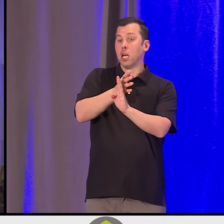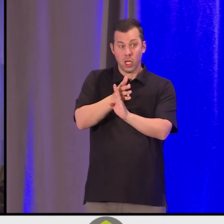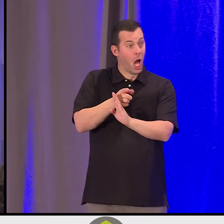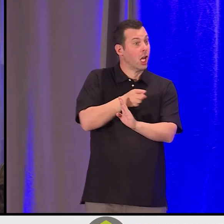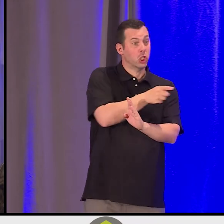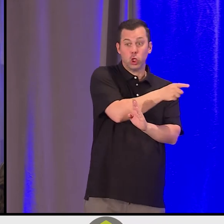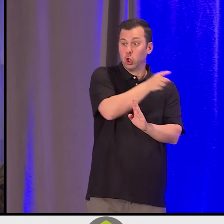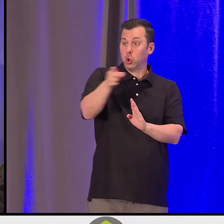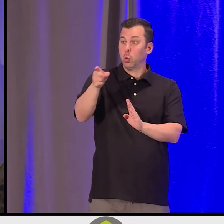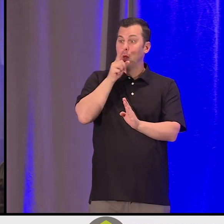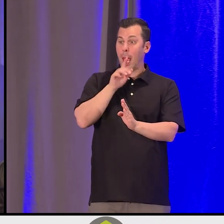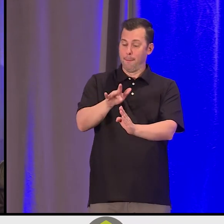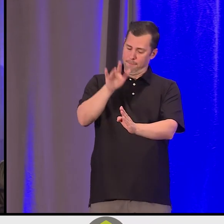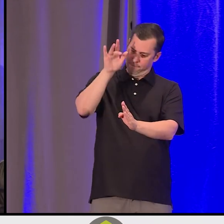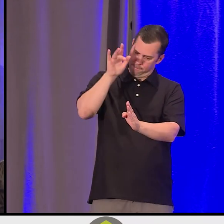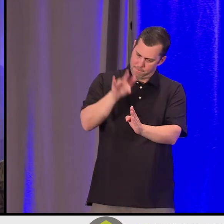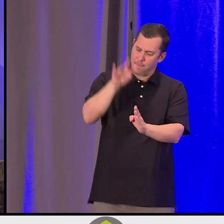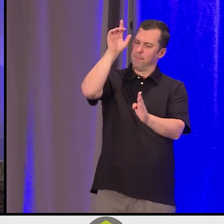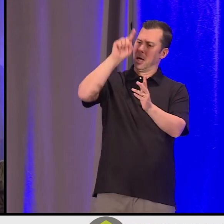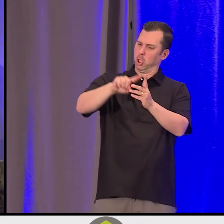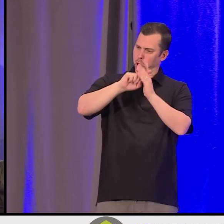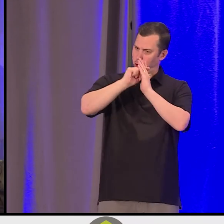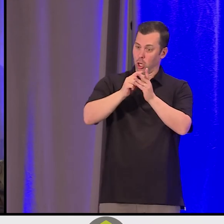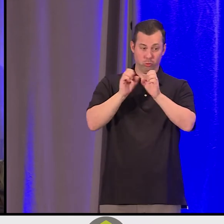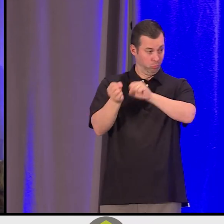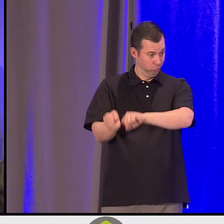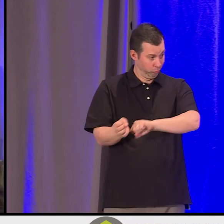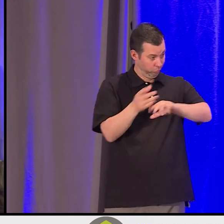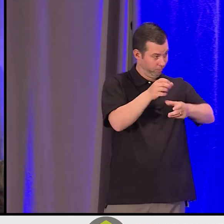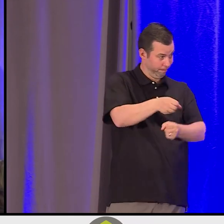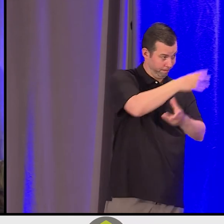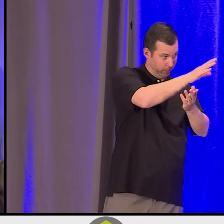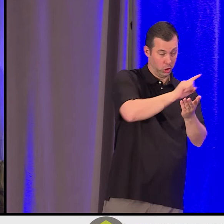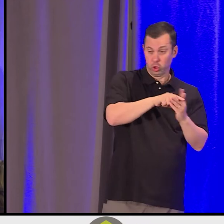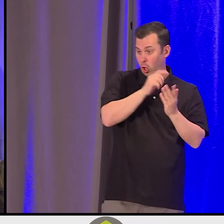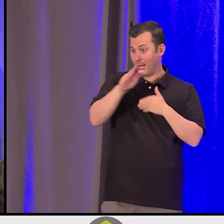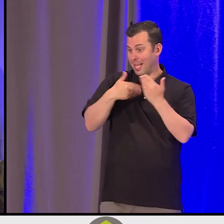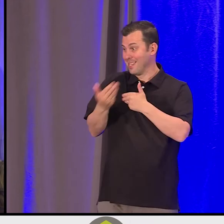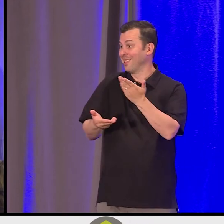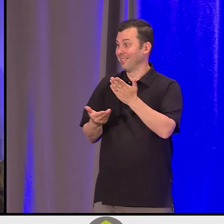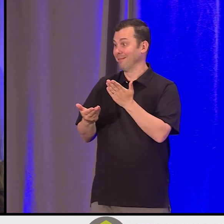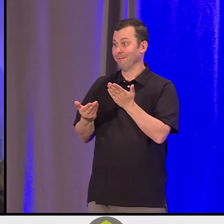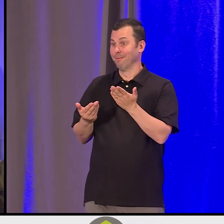We got an opportunity every moment that we get into our mindfulness. Anthon, the way you described about your teams.